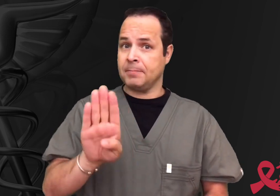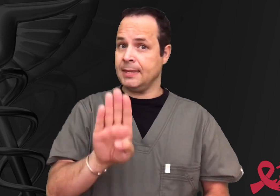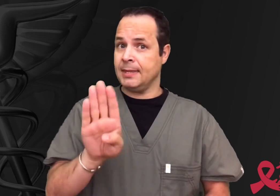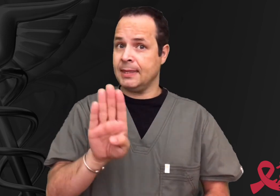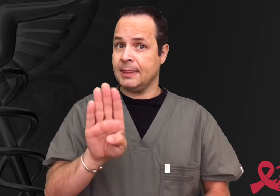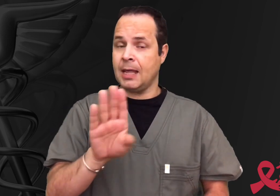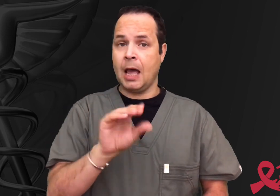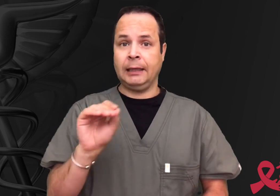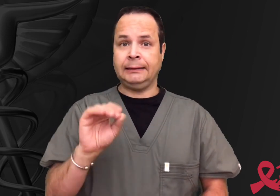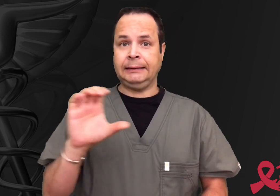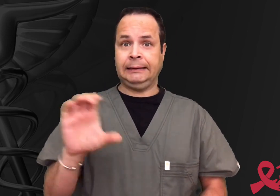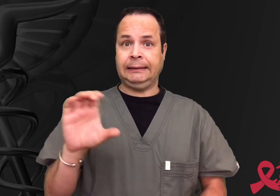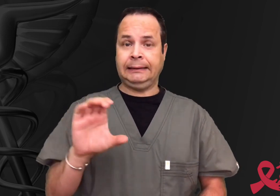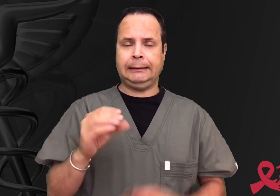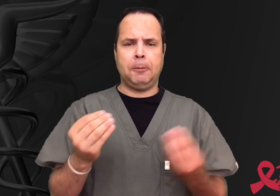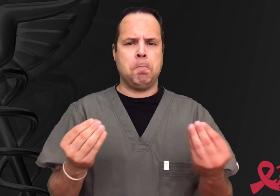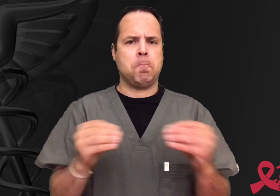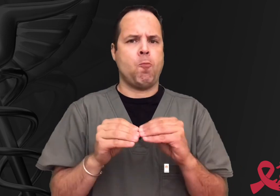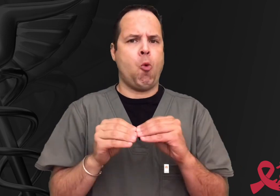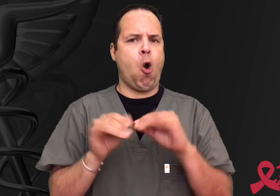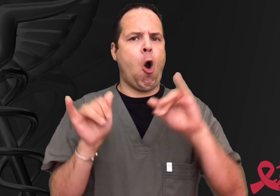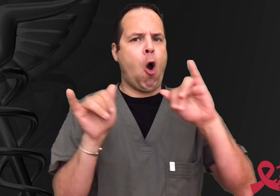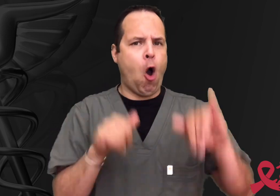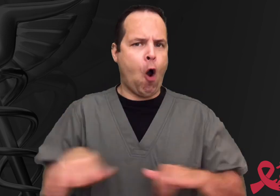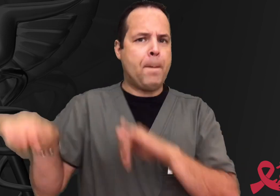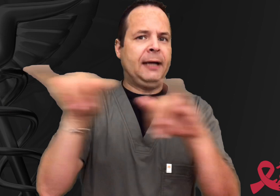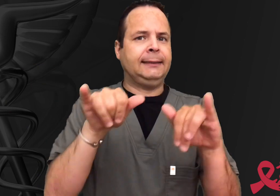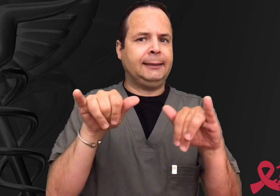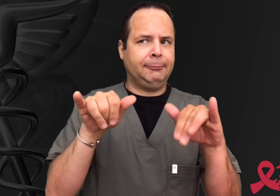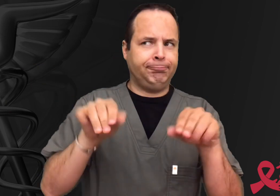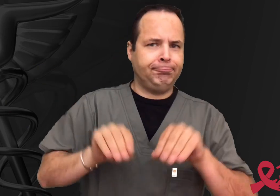Hepatitis B and C are more common.